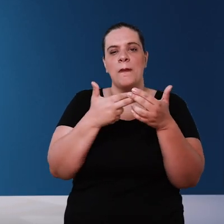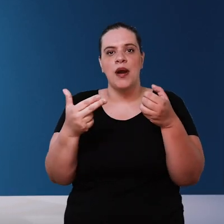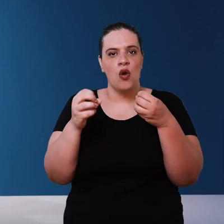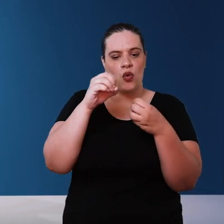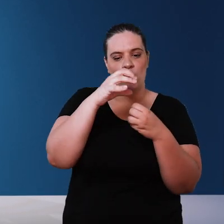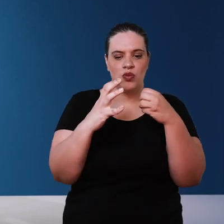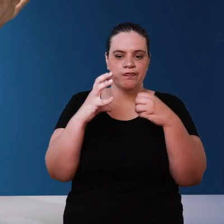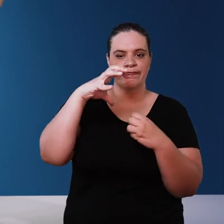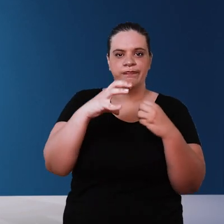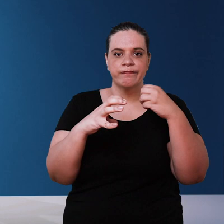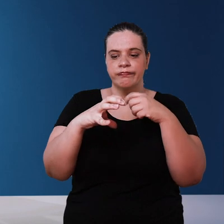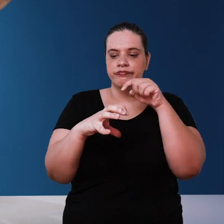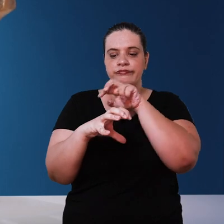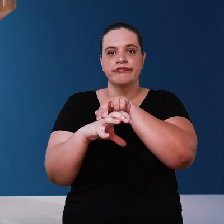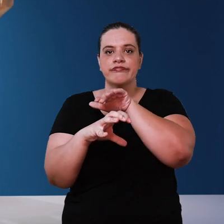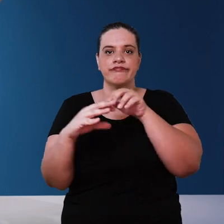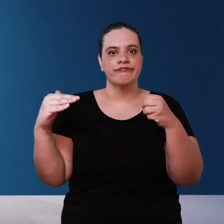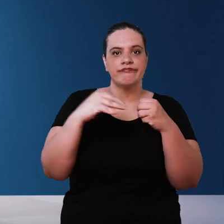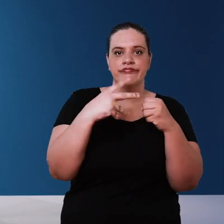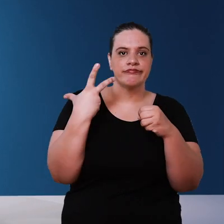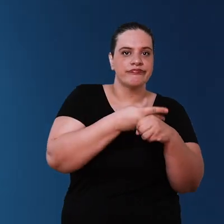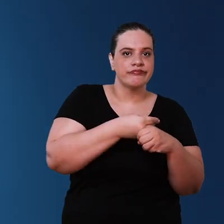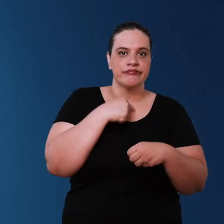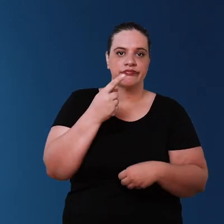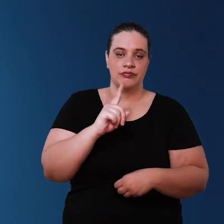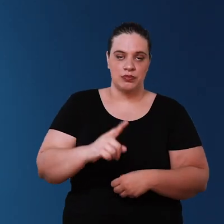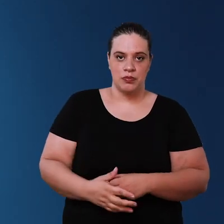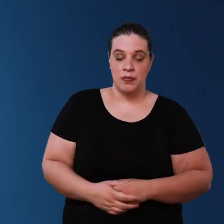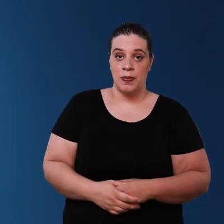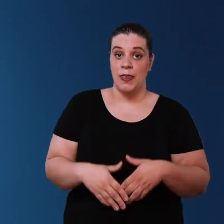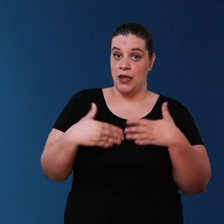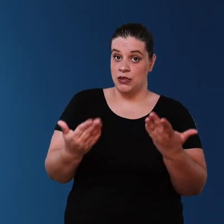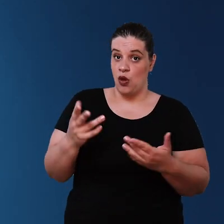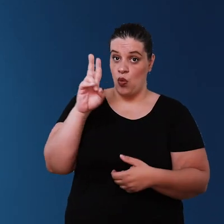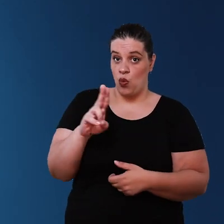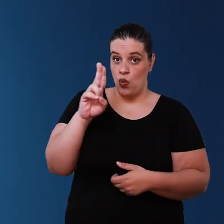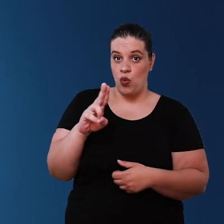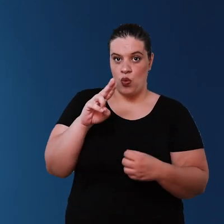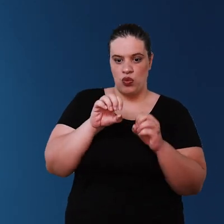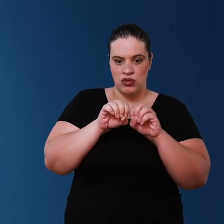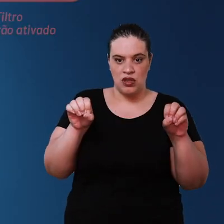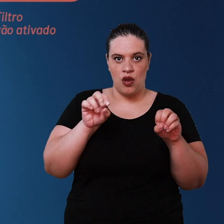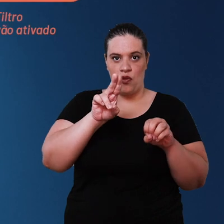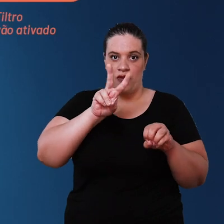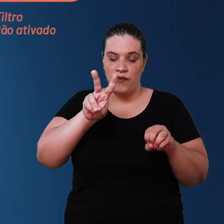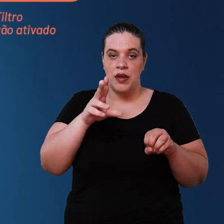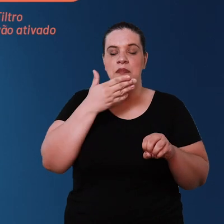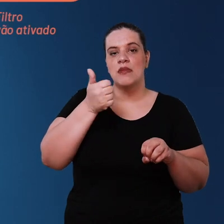some particle and not get hit by ultraviolet radiation so normally before an ultraviolet filter we usually use an